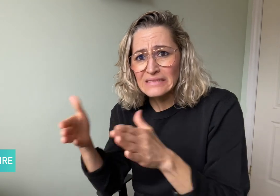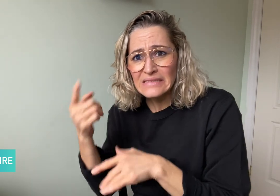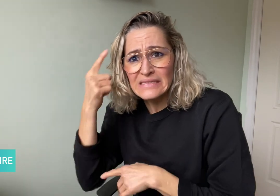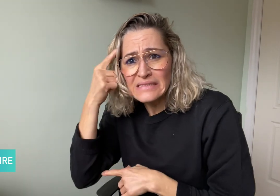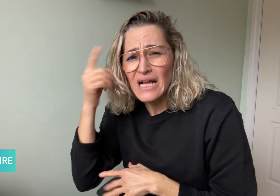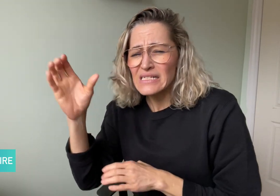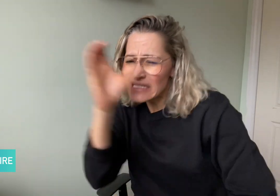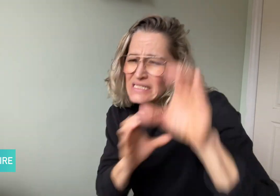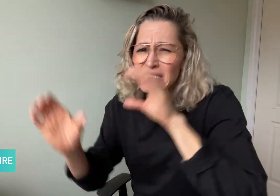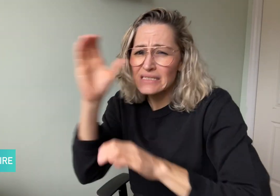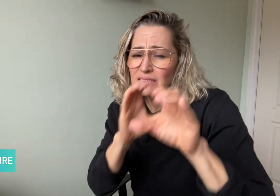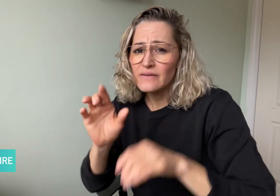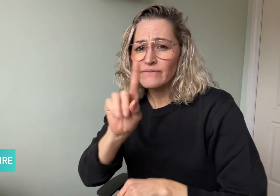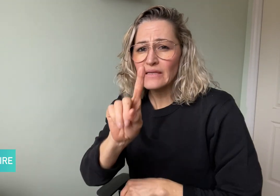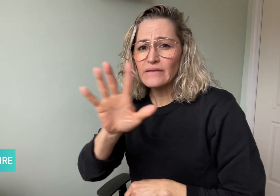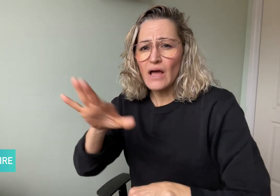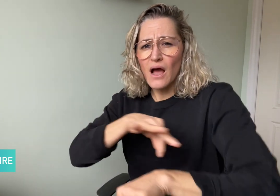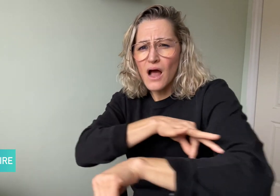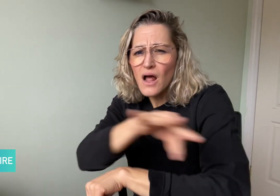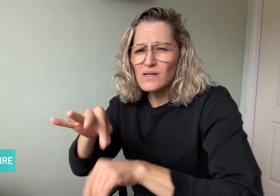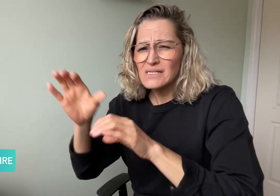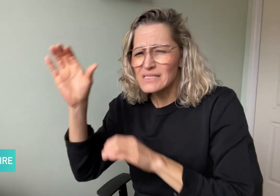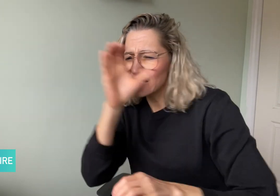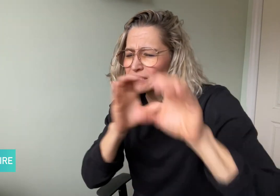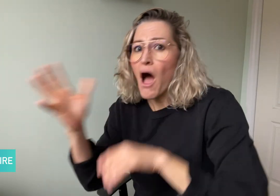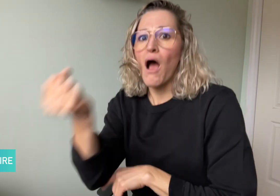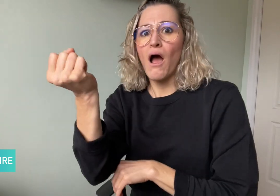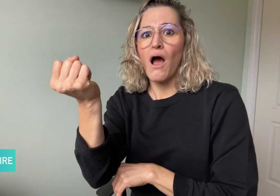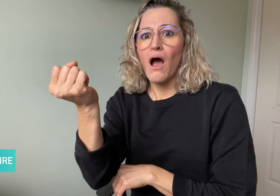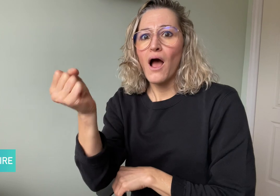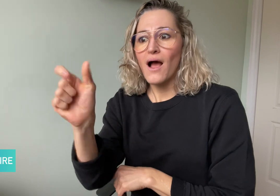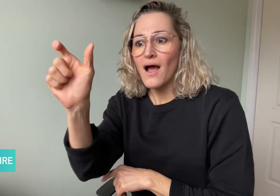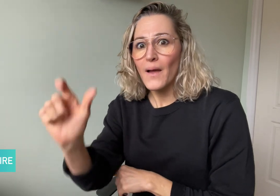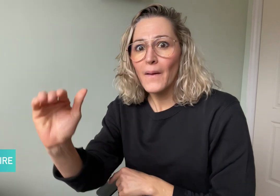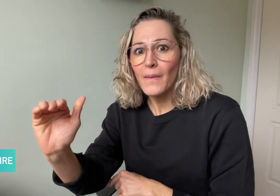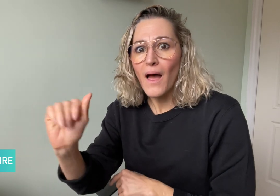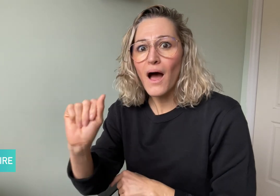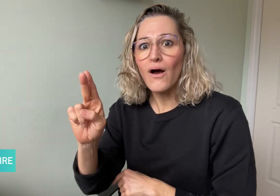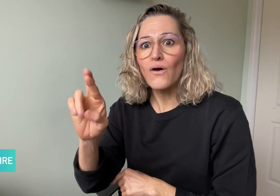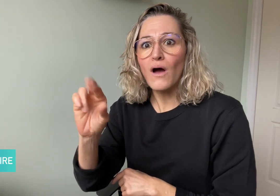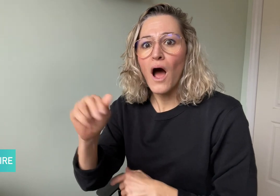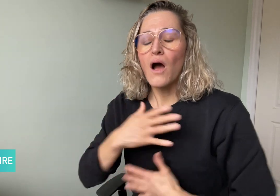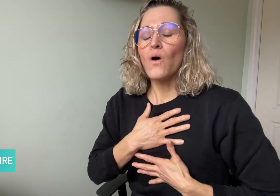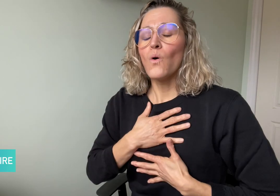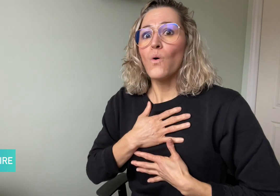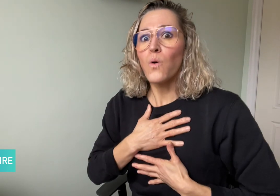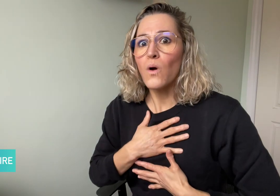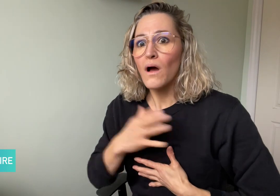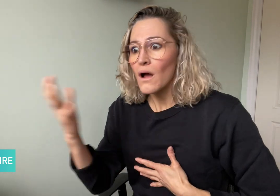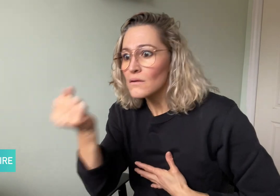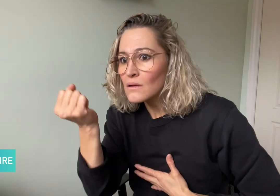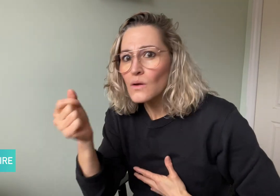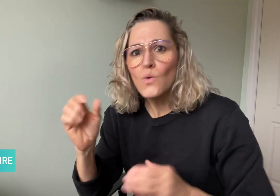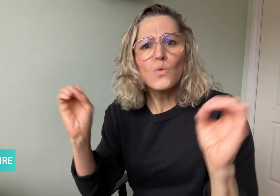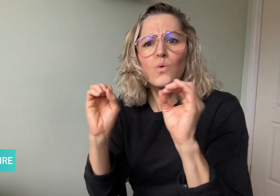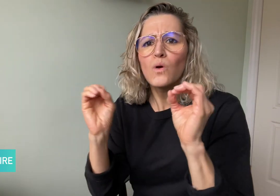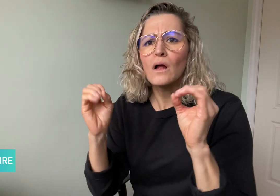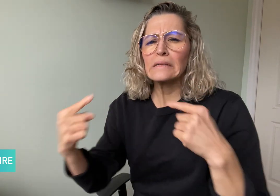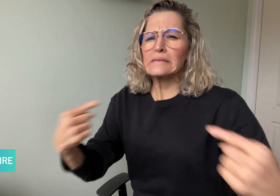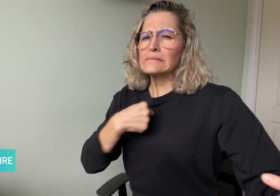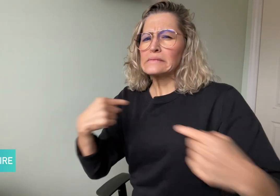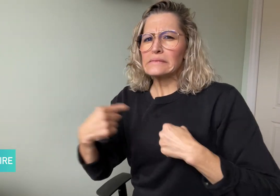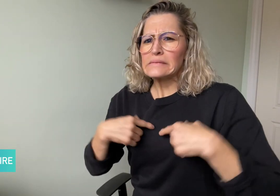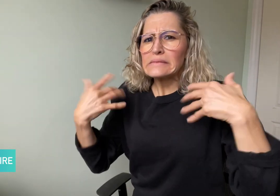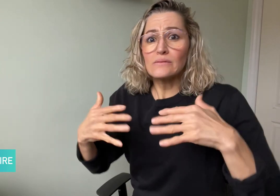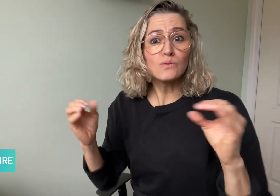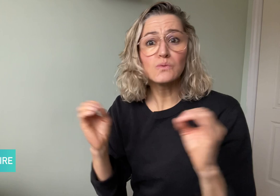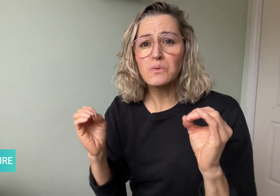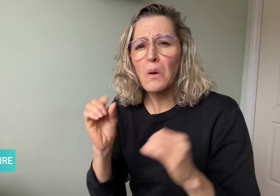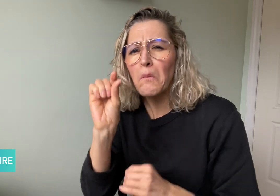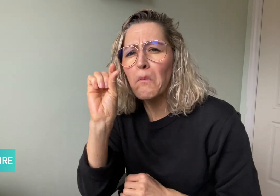After 15 hours, Aurora was found with no serious injuries,